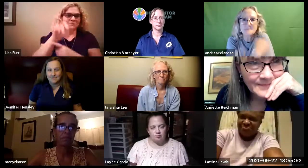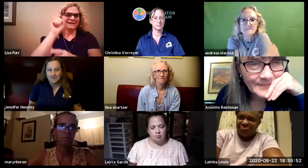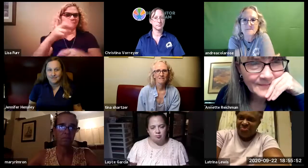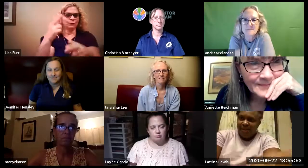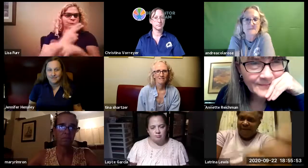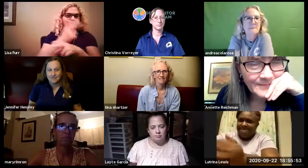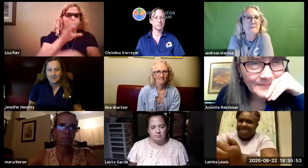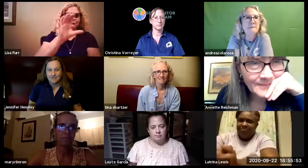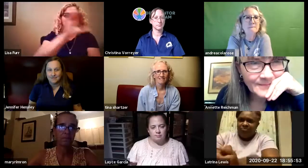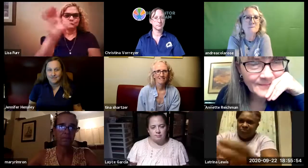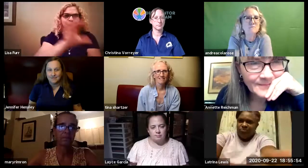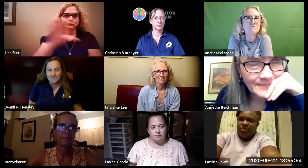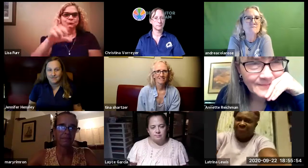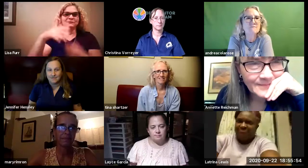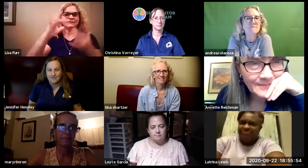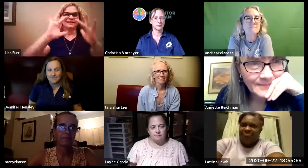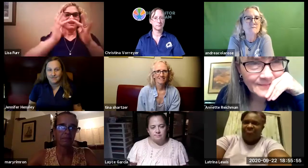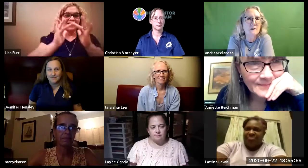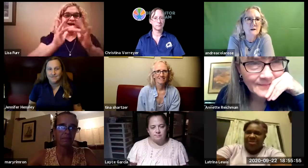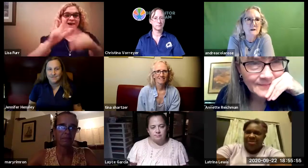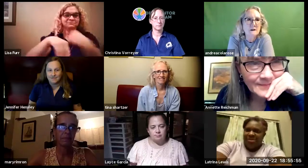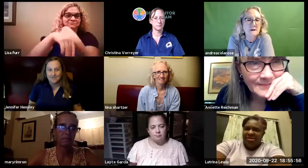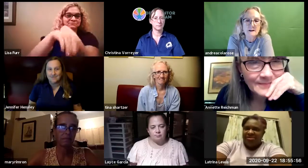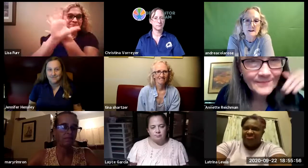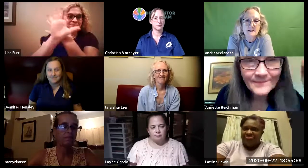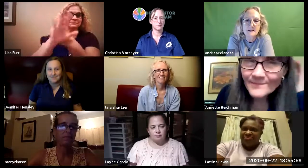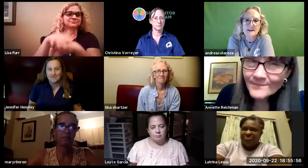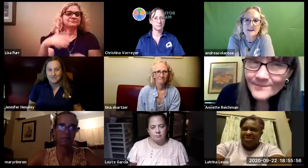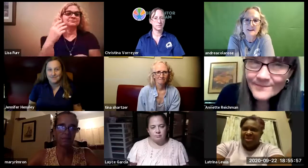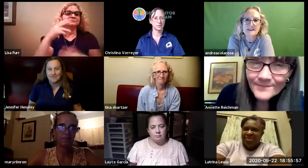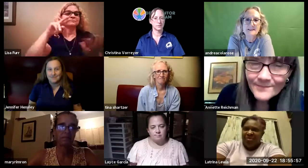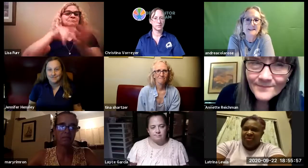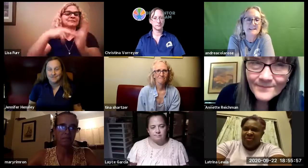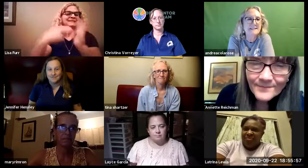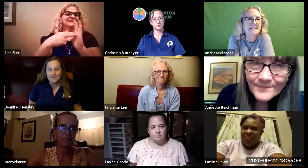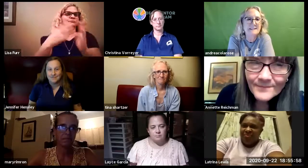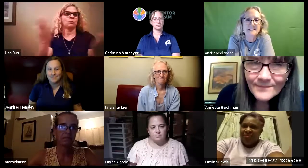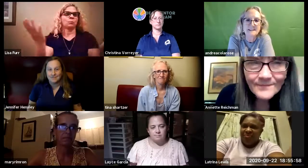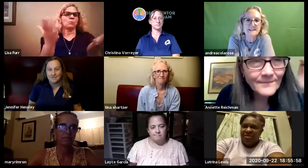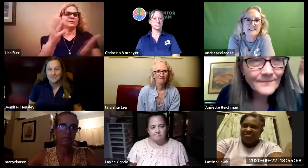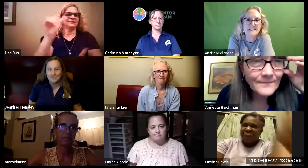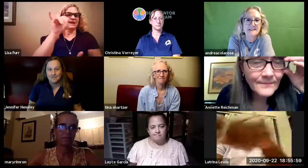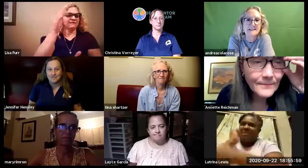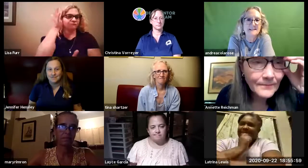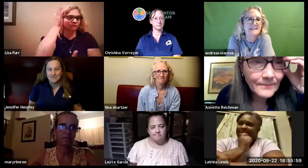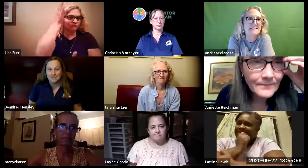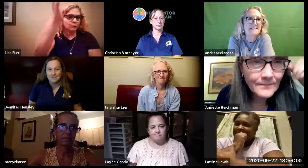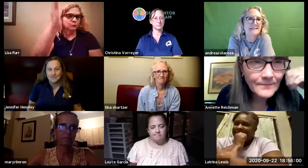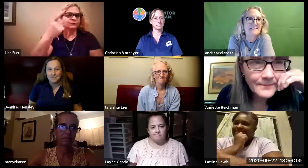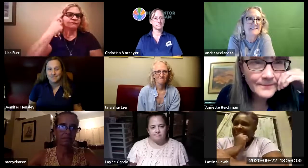since they have been forced to use zoom